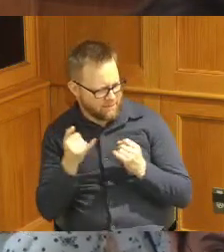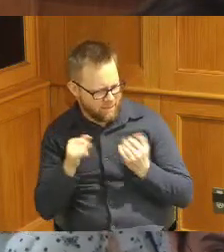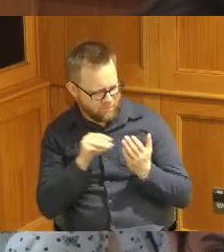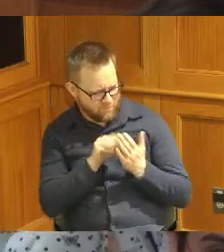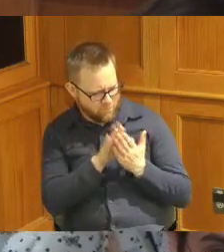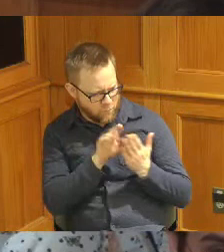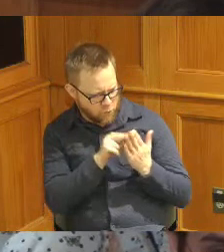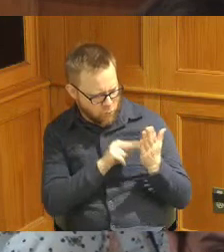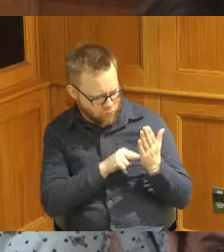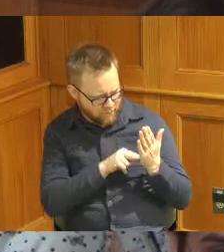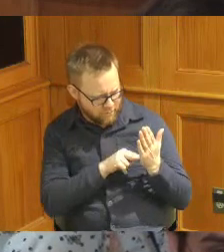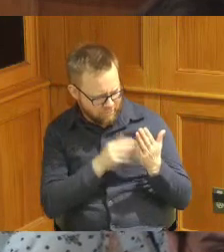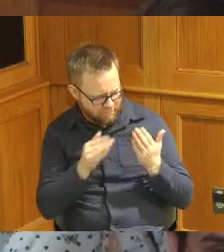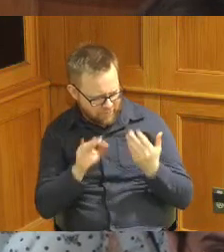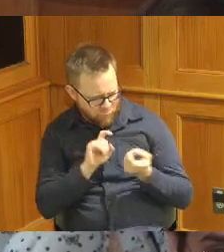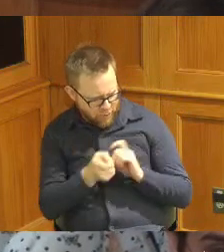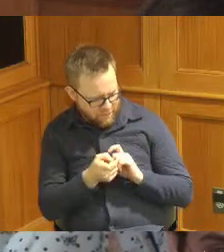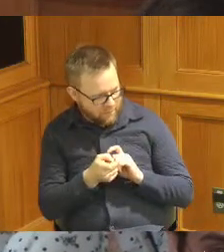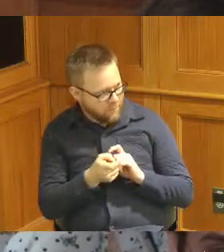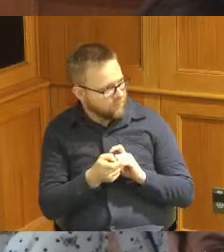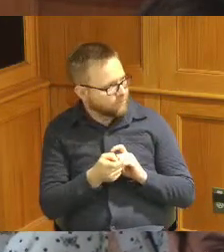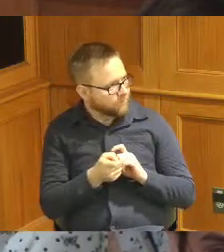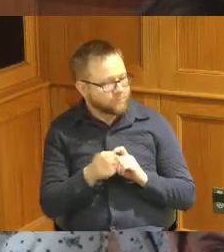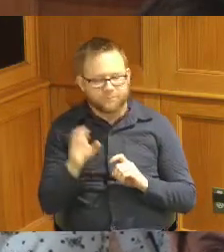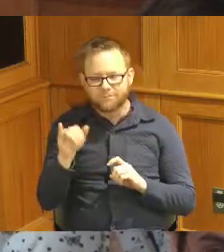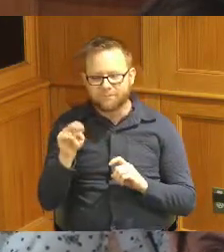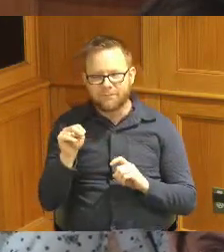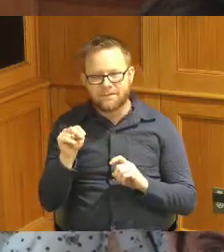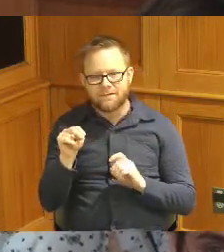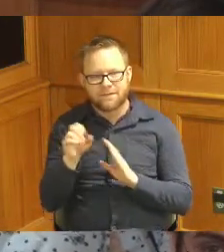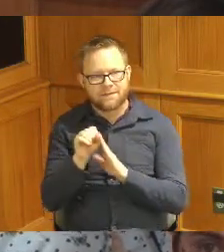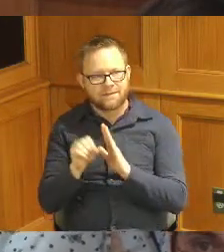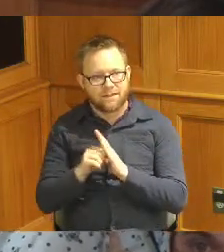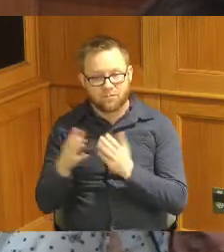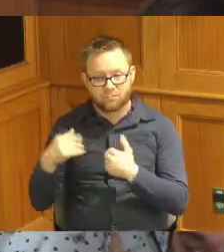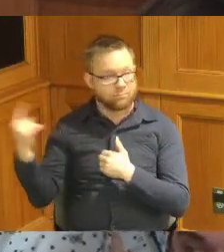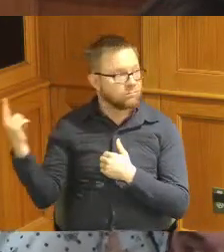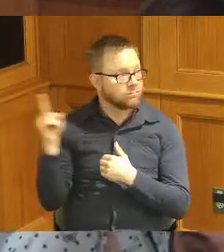I met people earlier so Cincinnati State if you want to come on up and address any questions